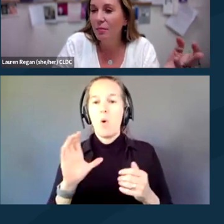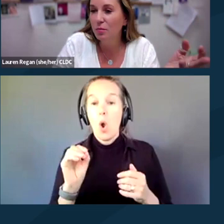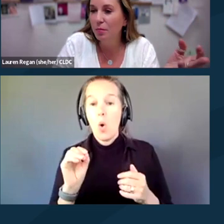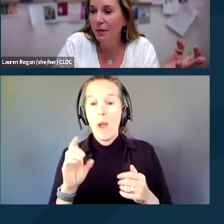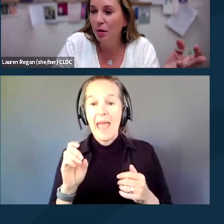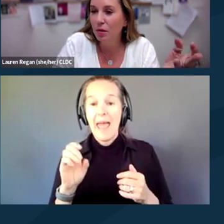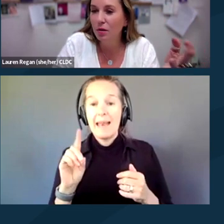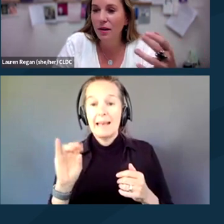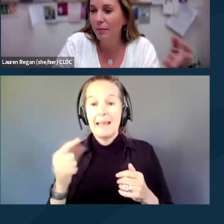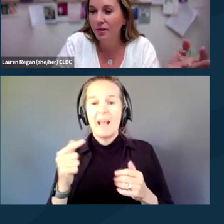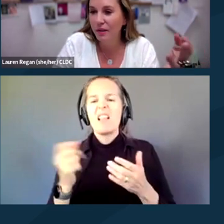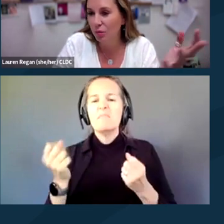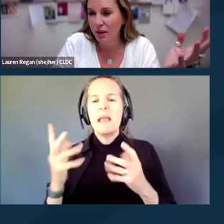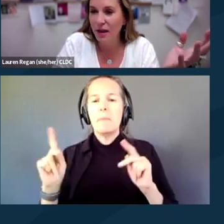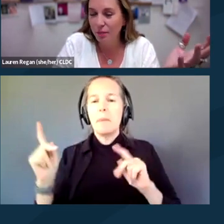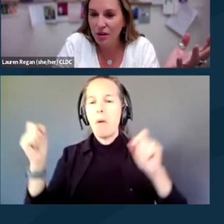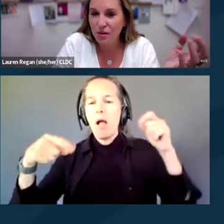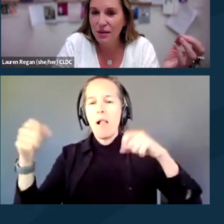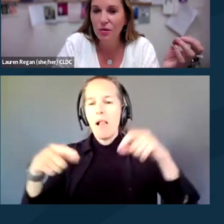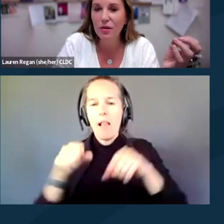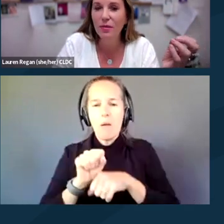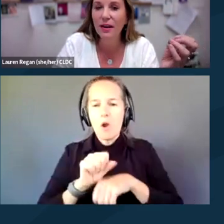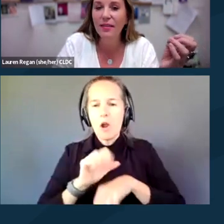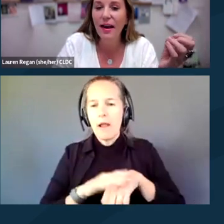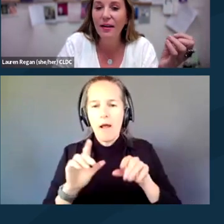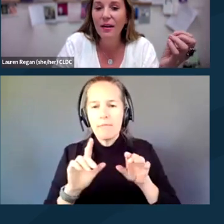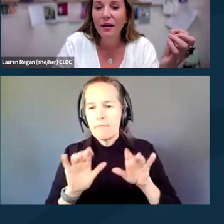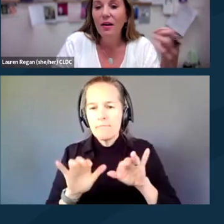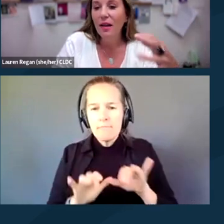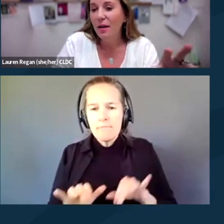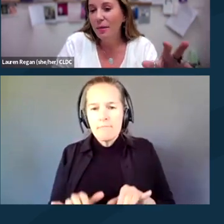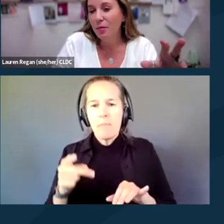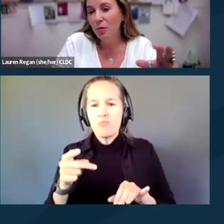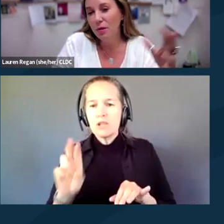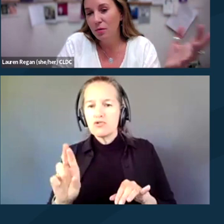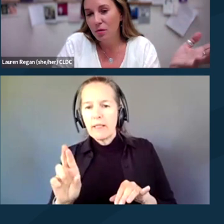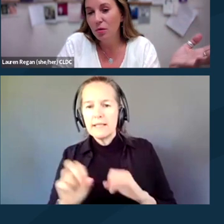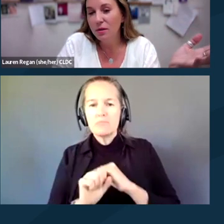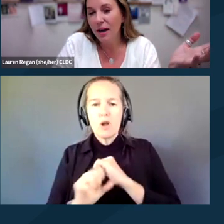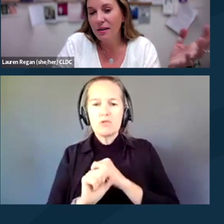multiple people collaboratively working on a press release or something like that, a lot of people will use Google Docs,